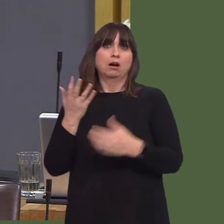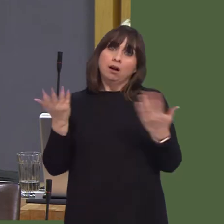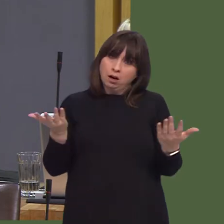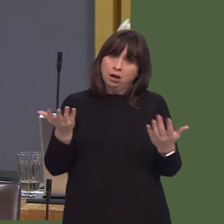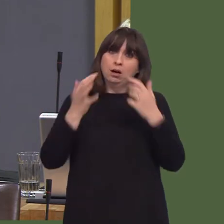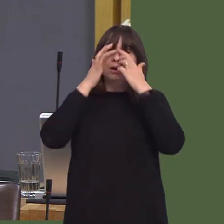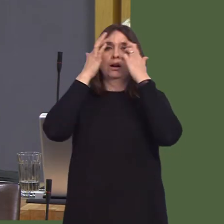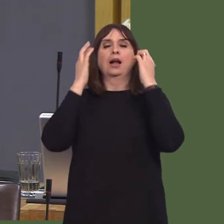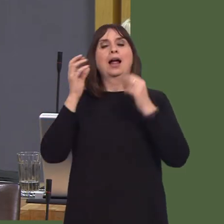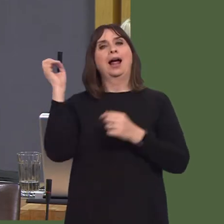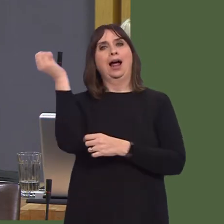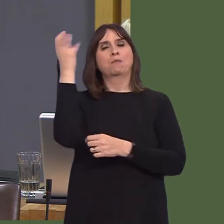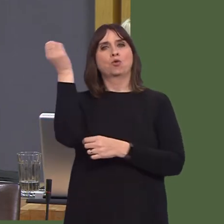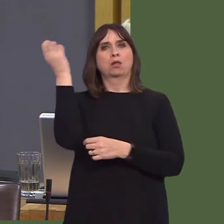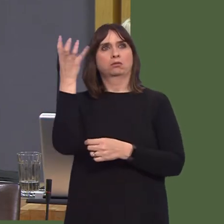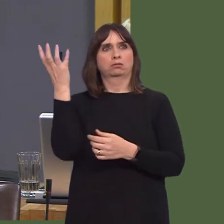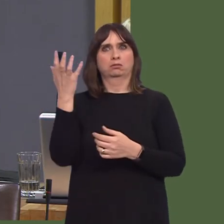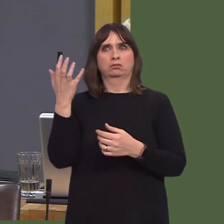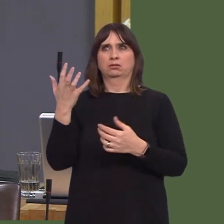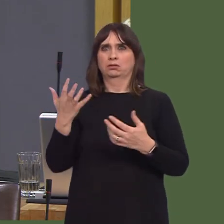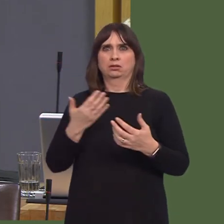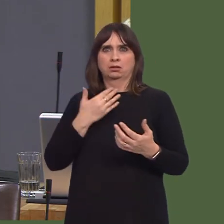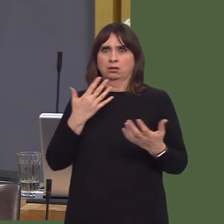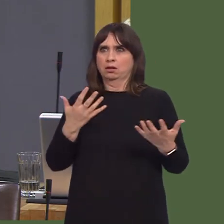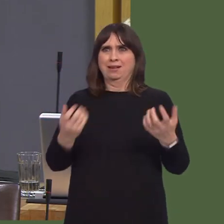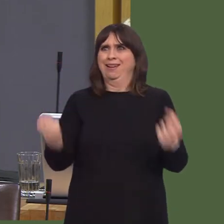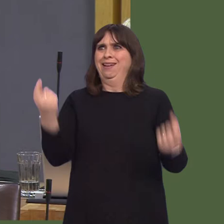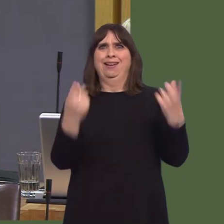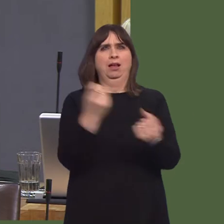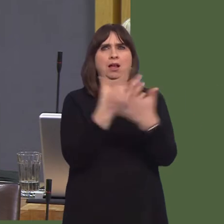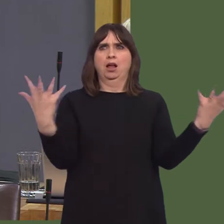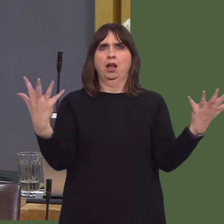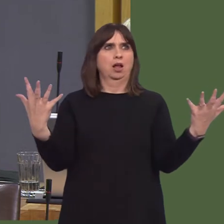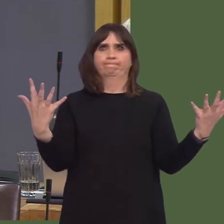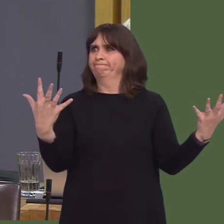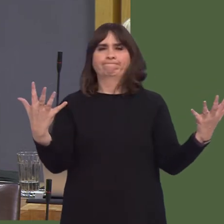part of the terrible lack of communication that's existed between Openreach and the public in terms of the roll-out of superfast broadband.